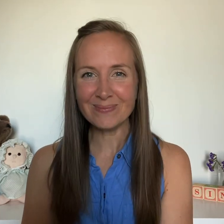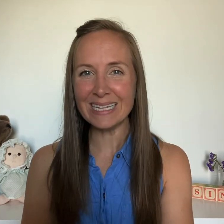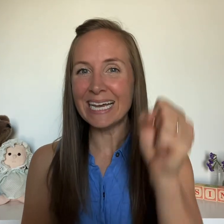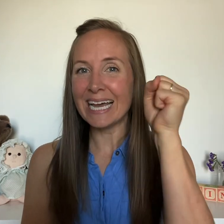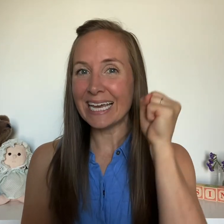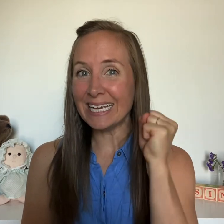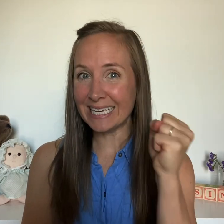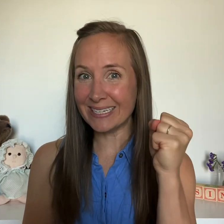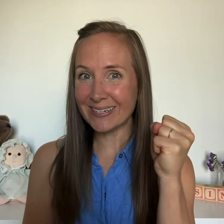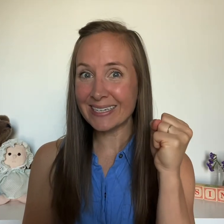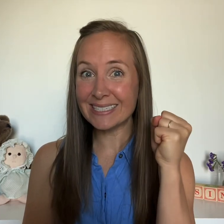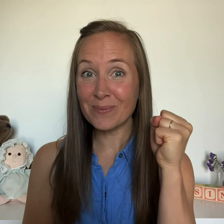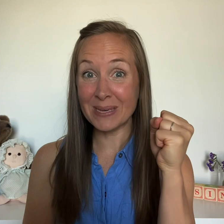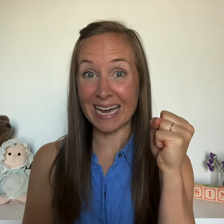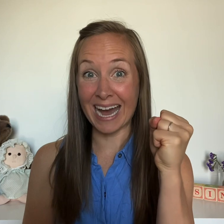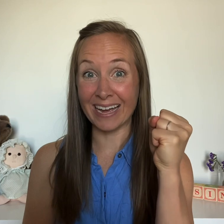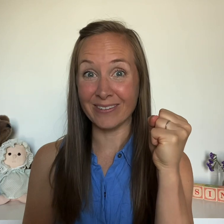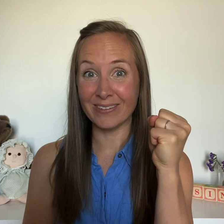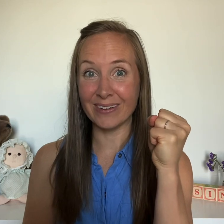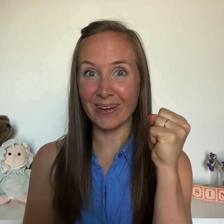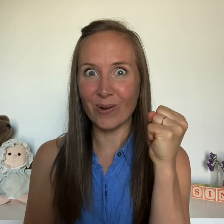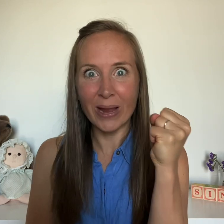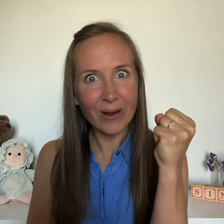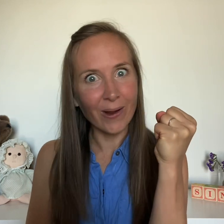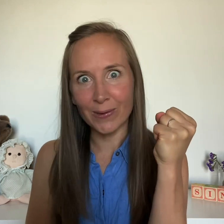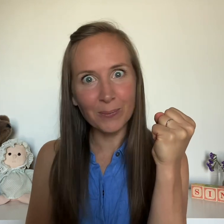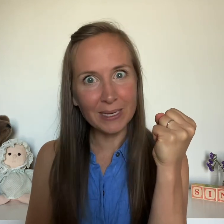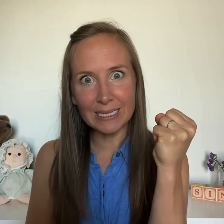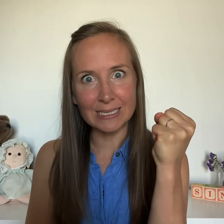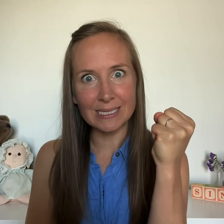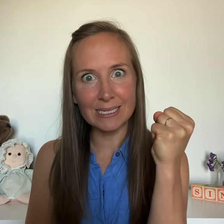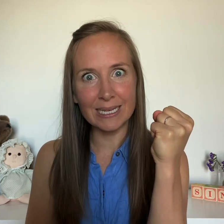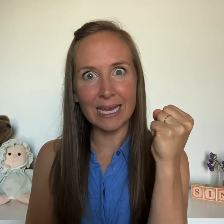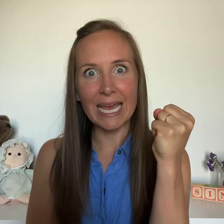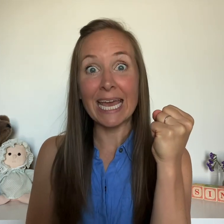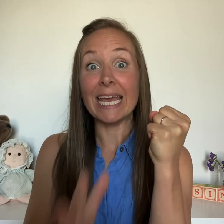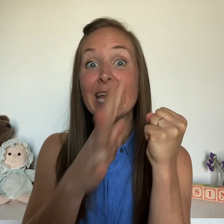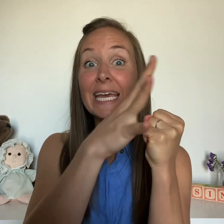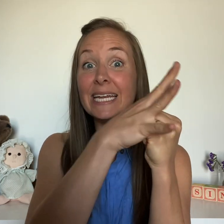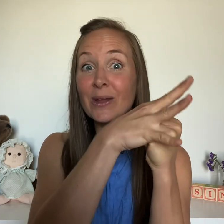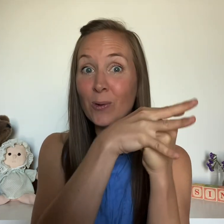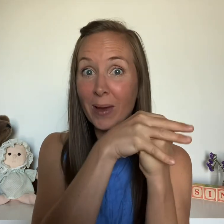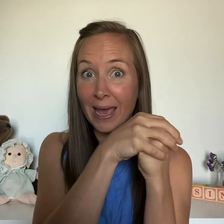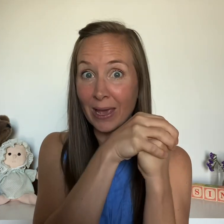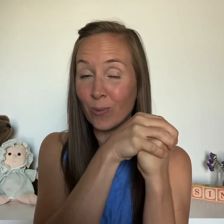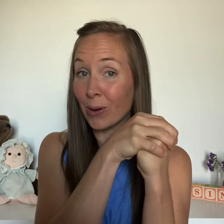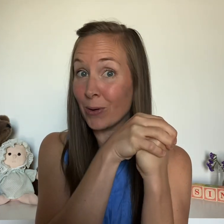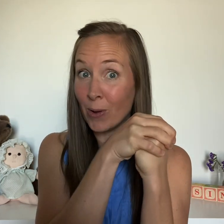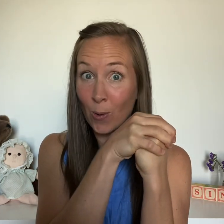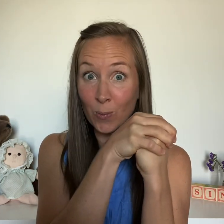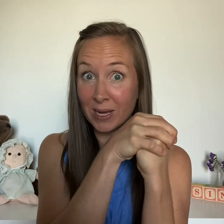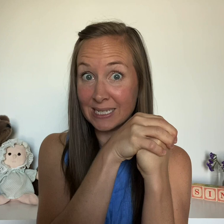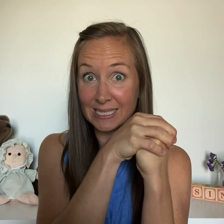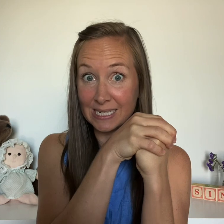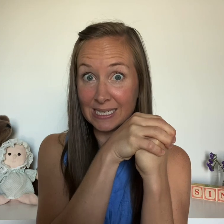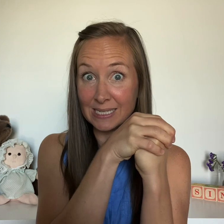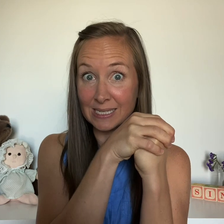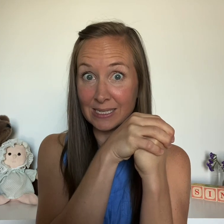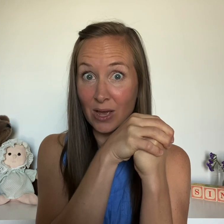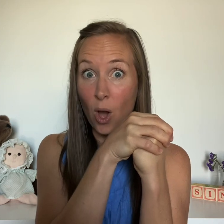Here is the beehive. Where are the bees? Hidden away where nobody sees.